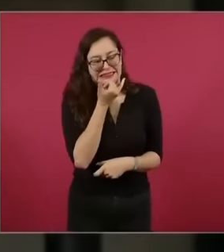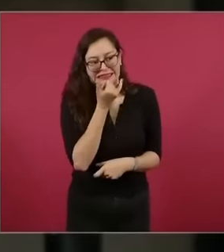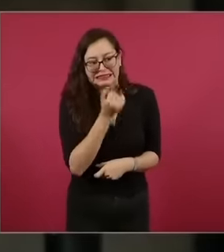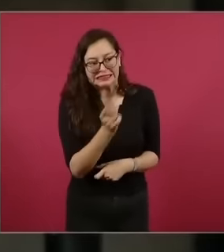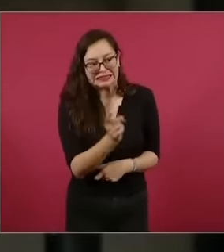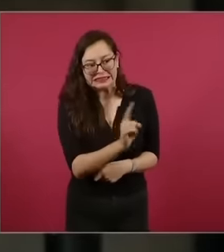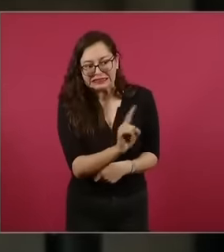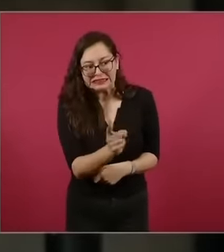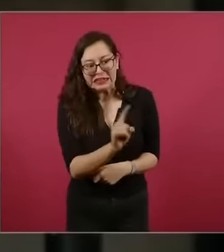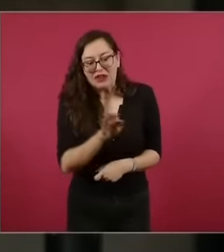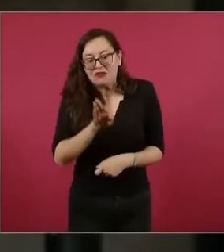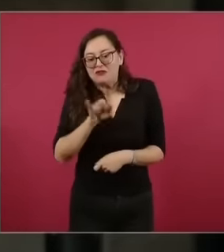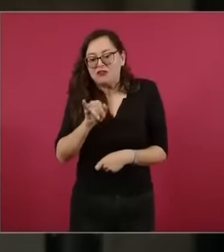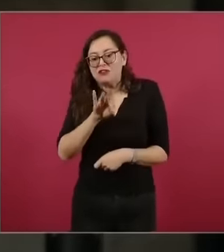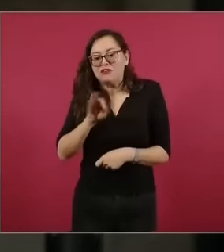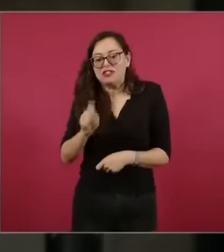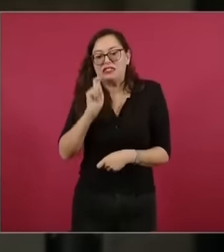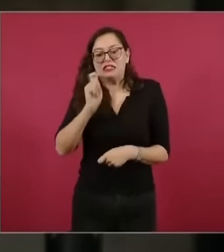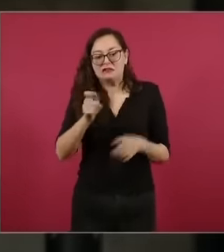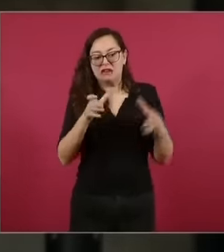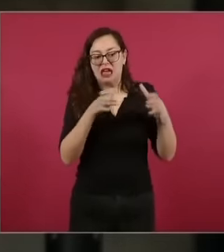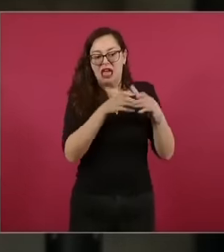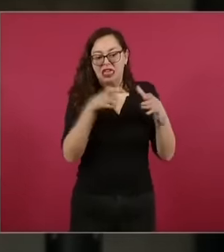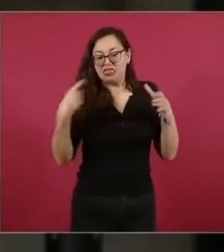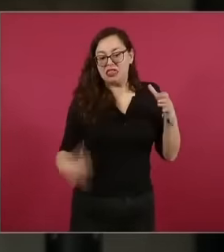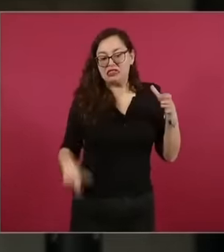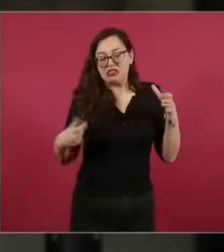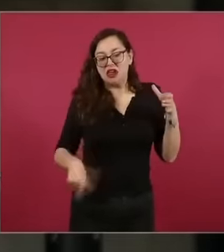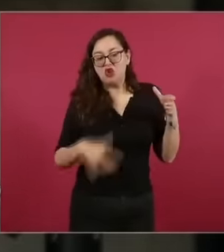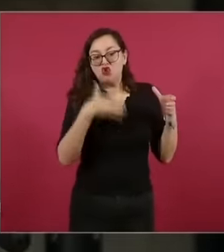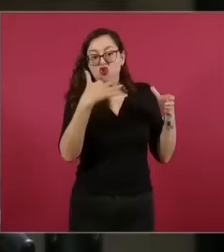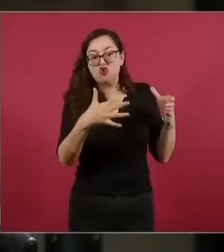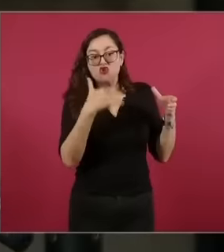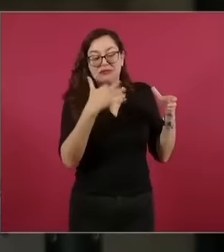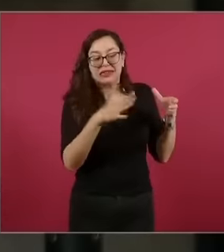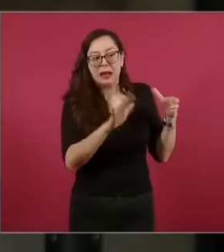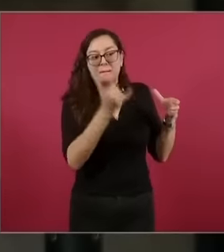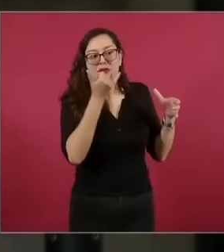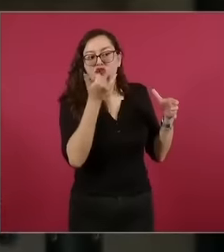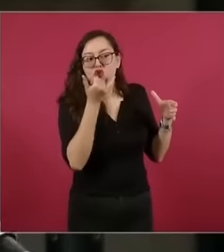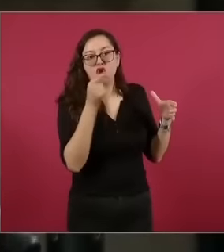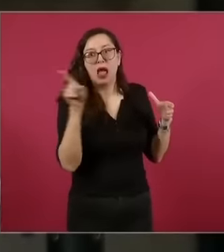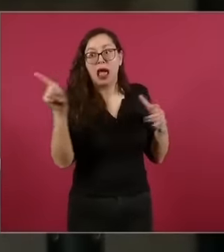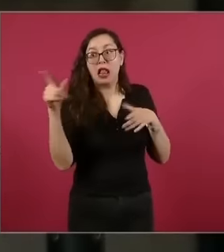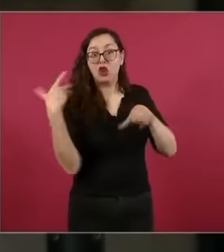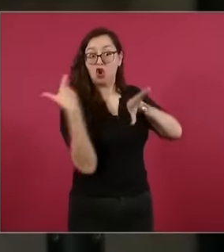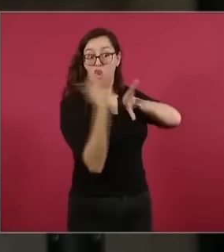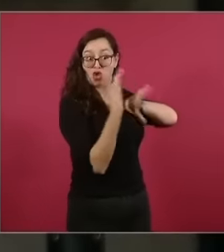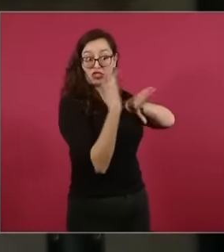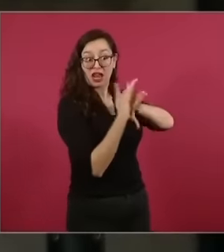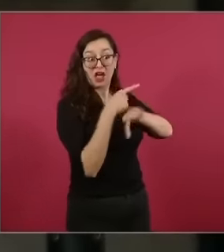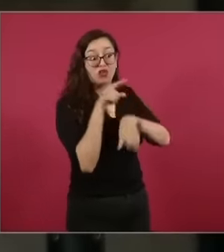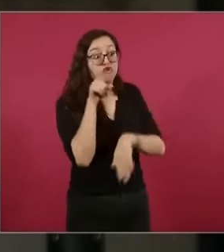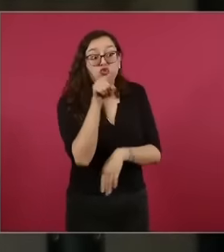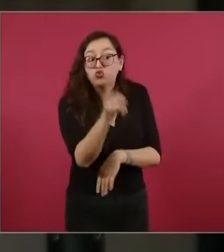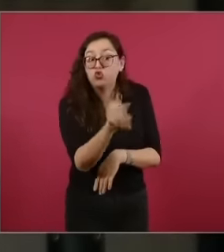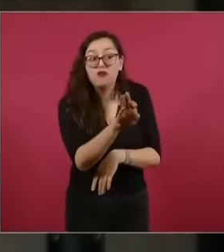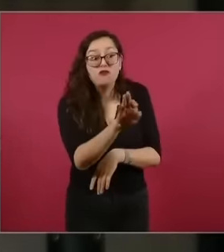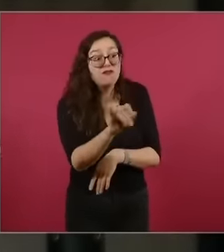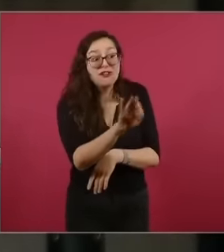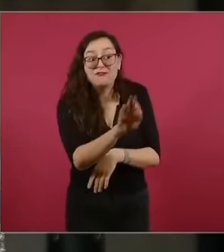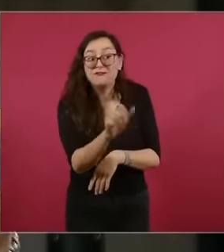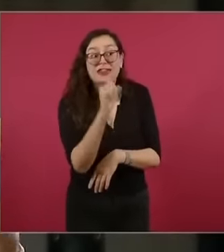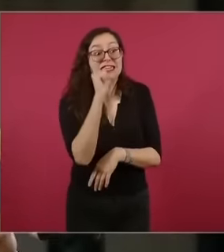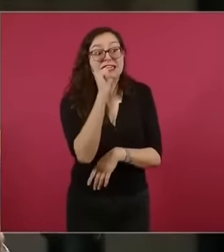and these people, even if you tell them you are not that oligarchy, you amlo does not hate the middle classes